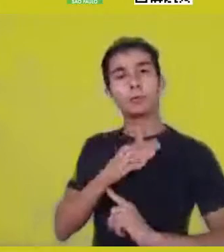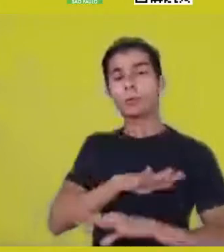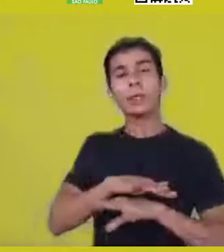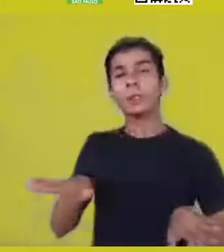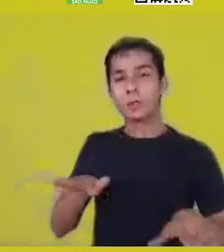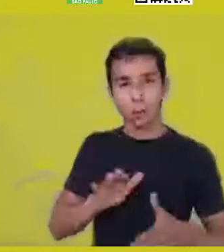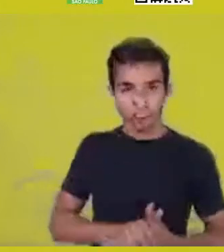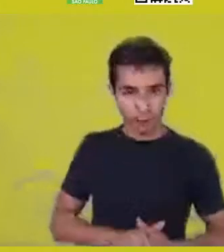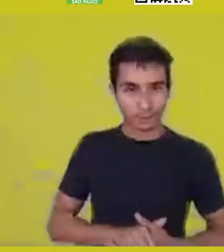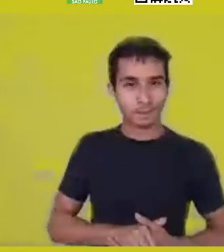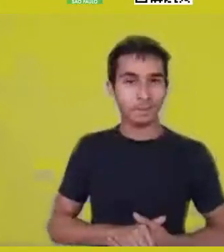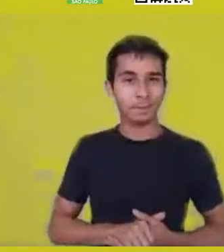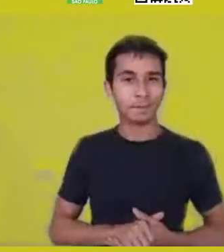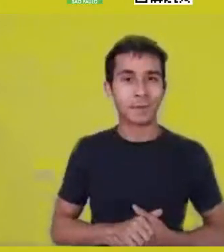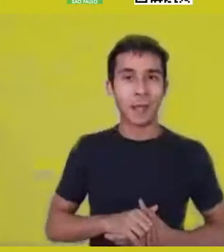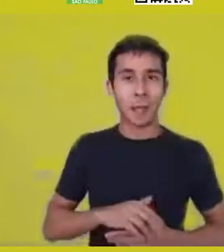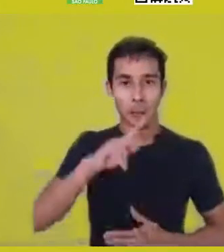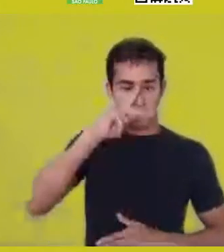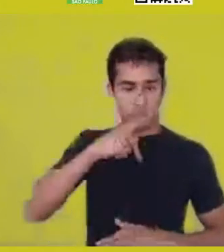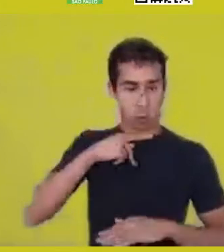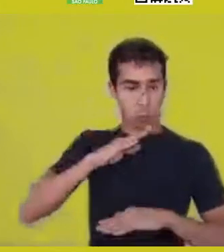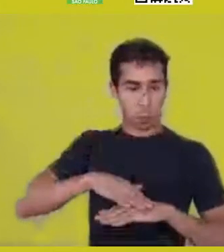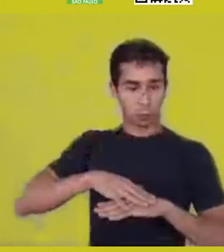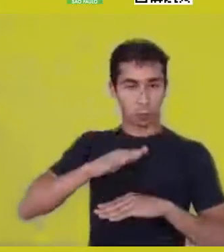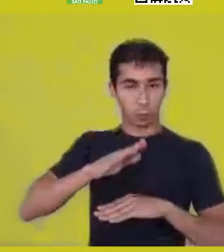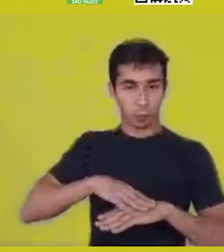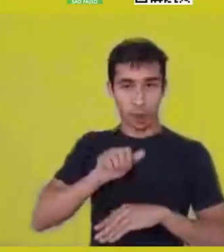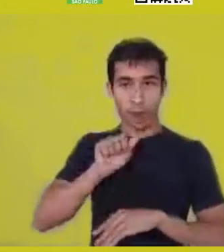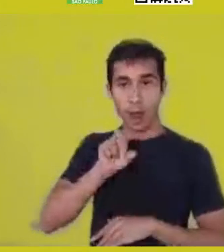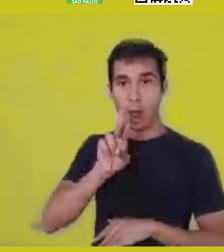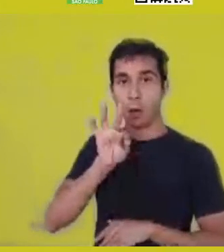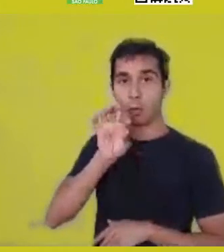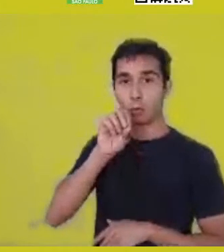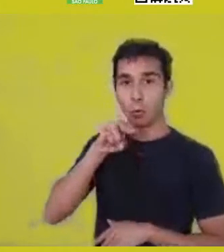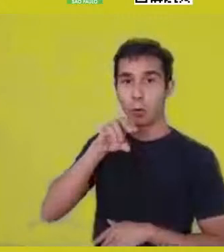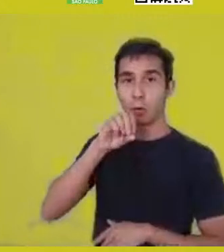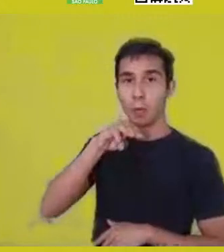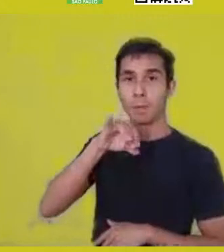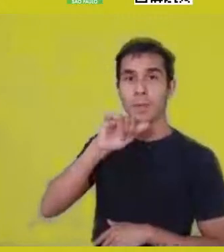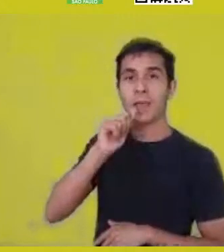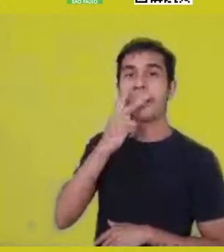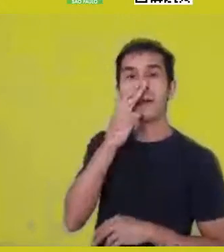implies a responsibility with myself, all the possibilities reside in me